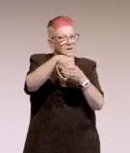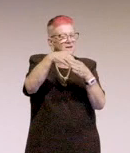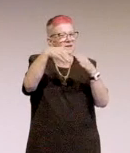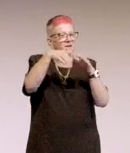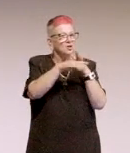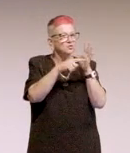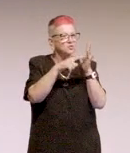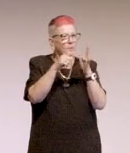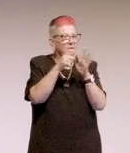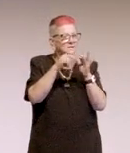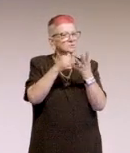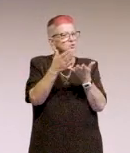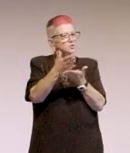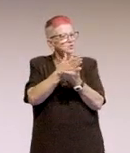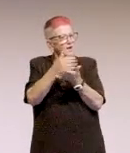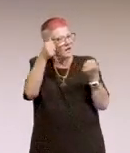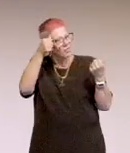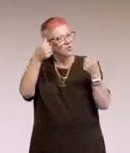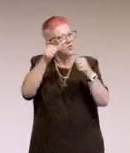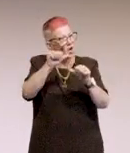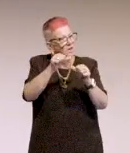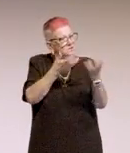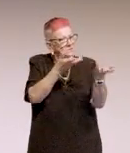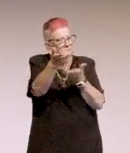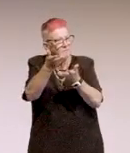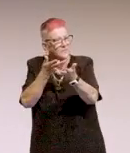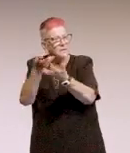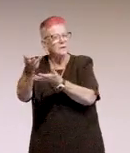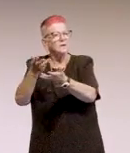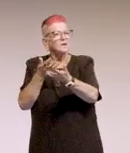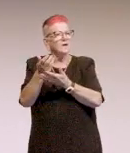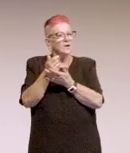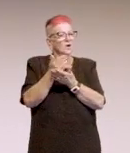share knowledge, share knowledge, sorry.